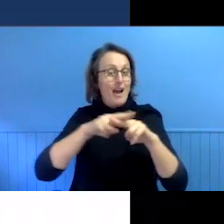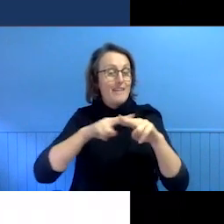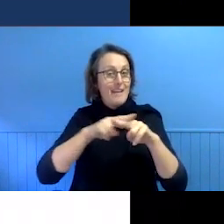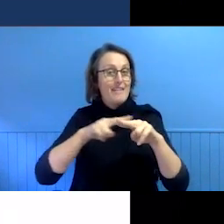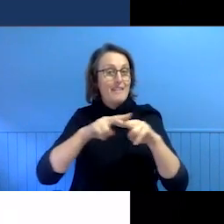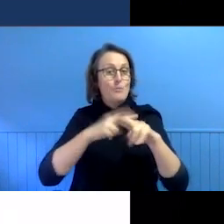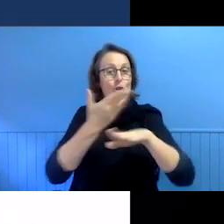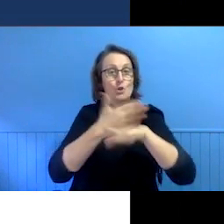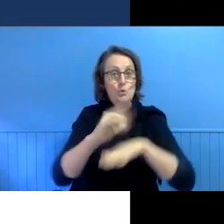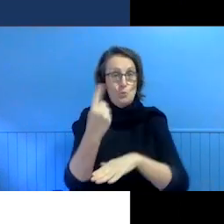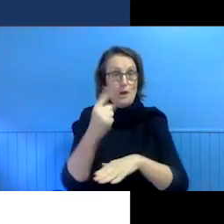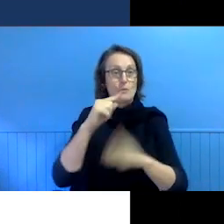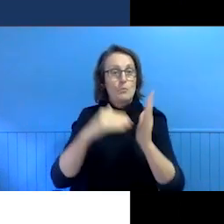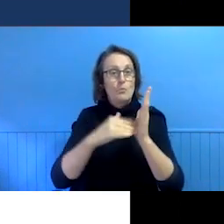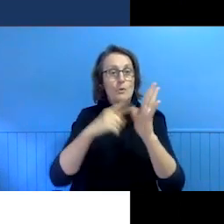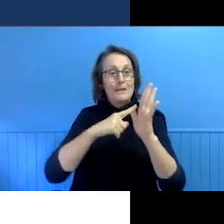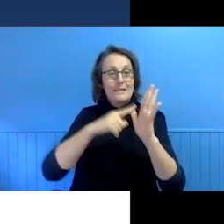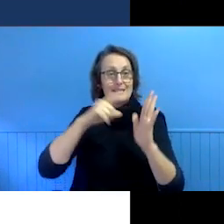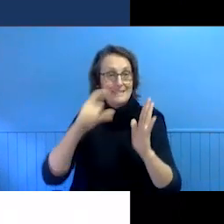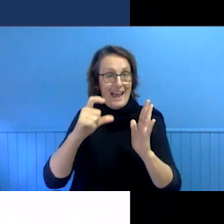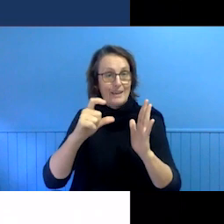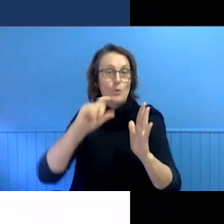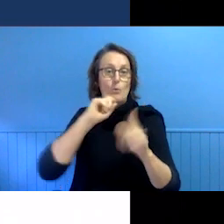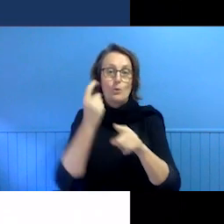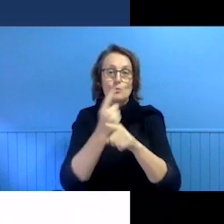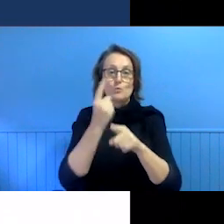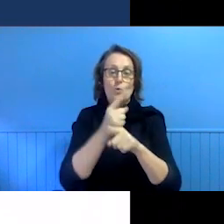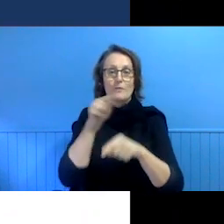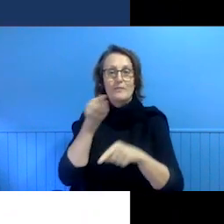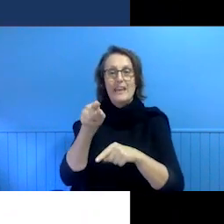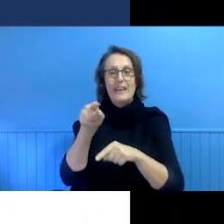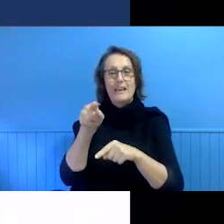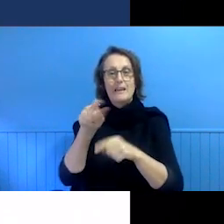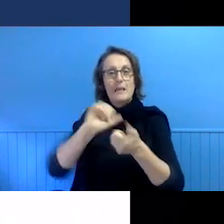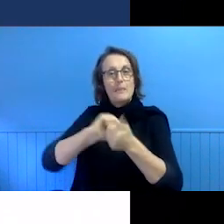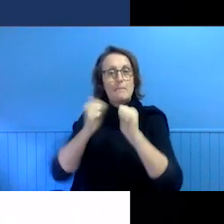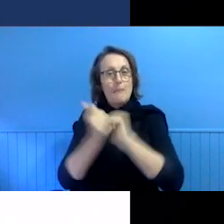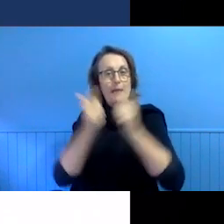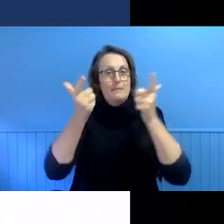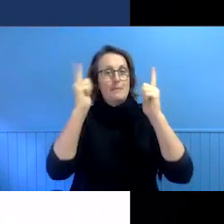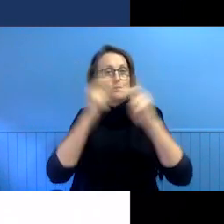be hearing from Zaac, the stranlic partner, manager for Australia New Zealand Instagram.